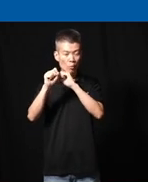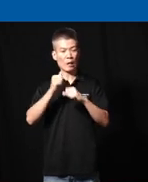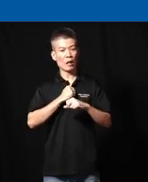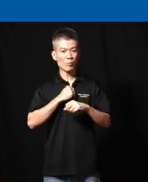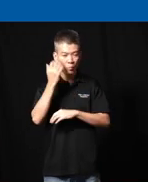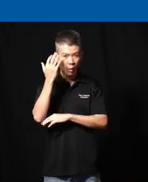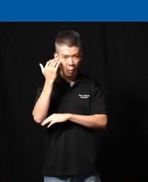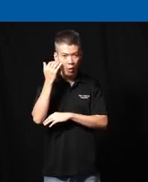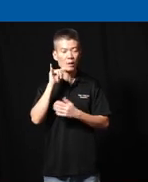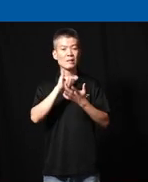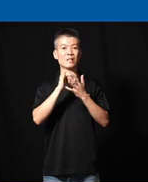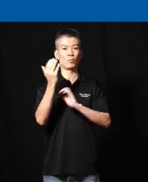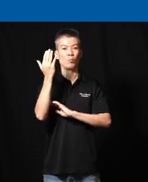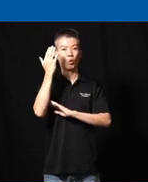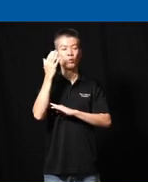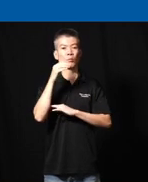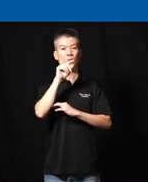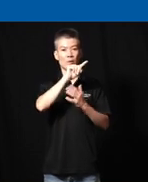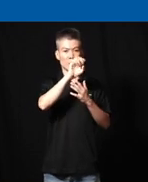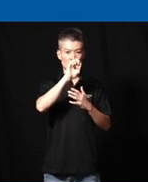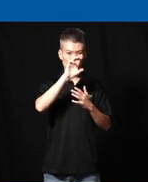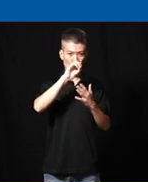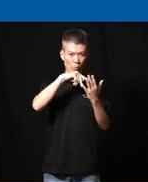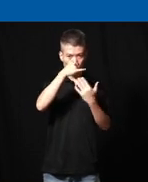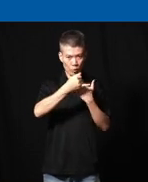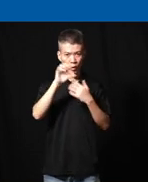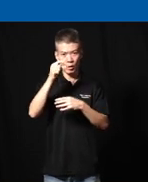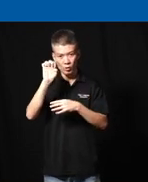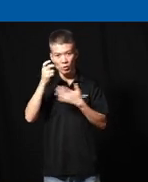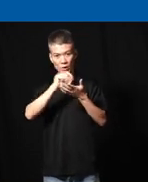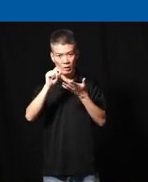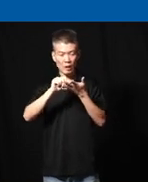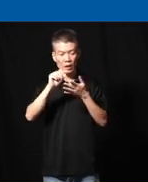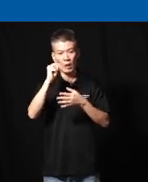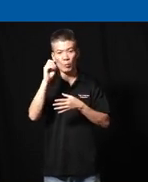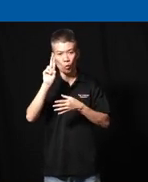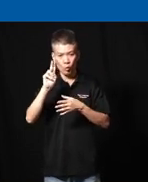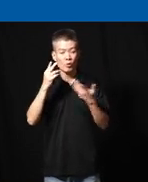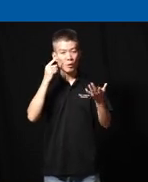because like this morning I think zero project at SG enable has signed and the intent is really